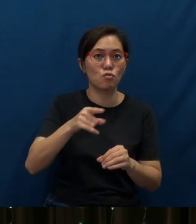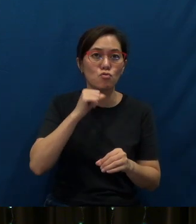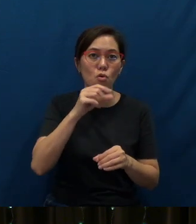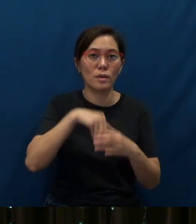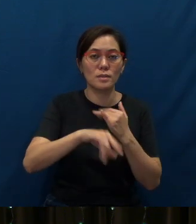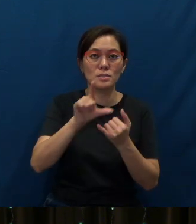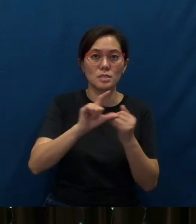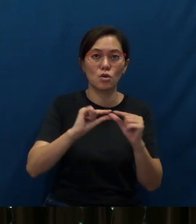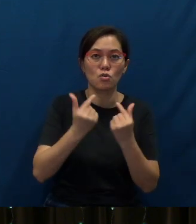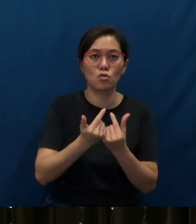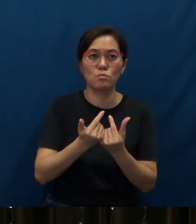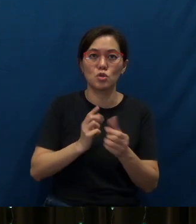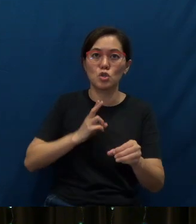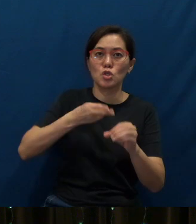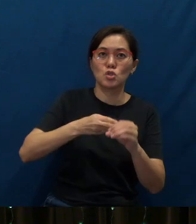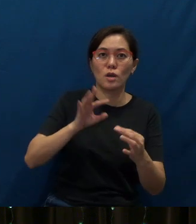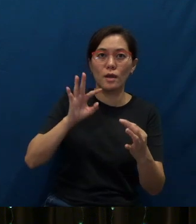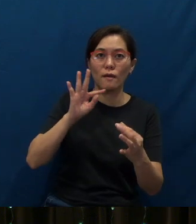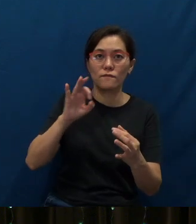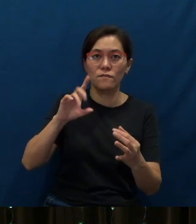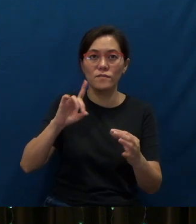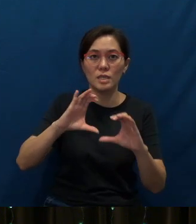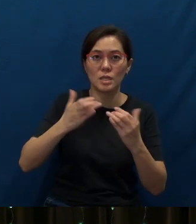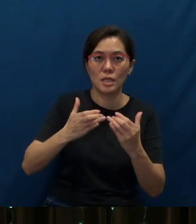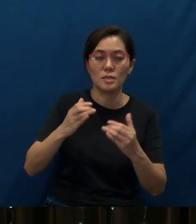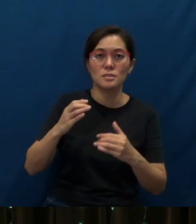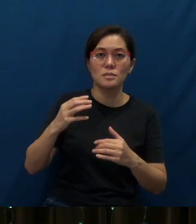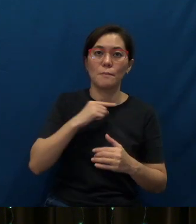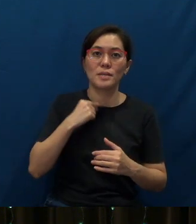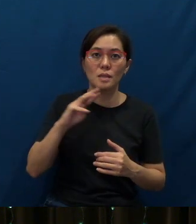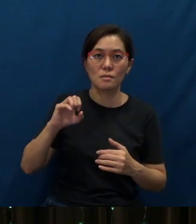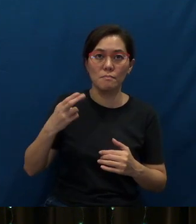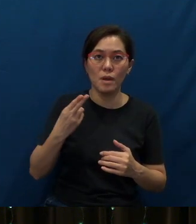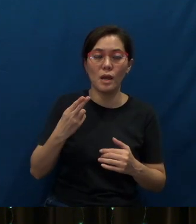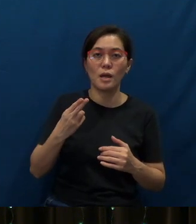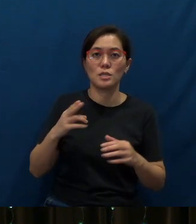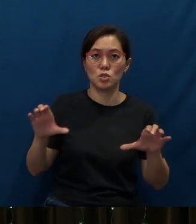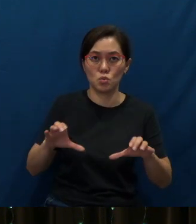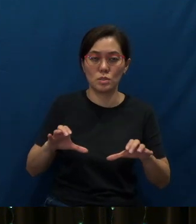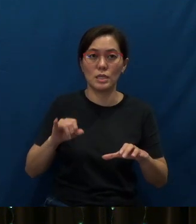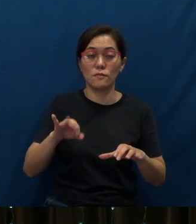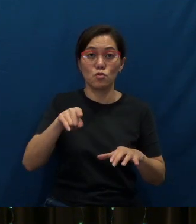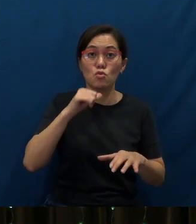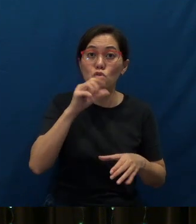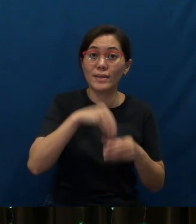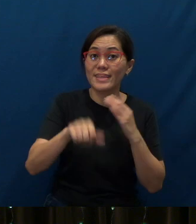the FEED class that Pastor Mah is conducting, so that those of you who are not in any cell, you can come together and go through this